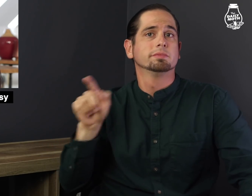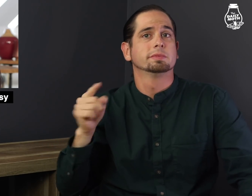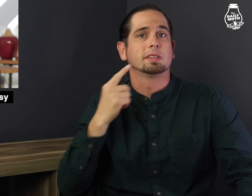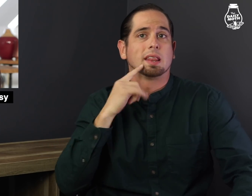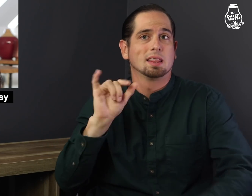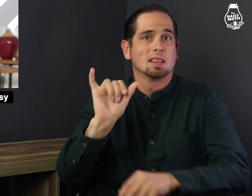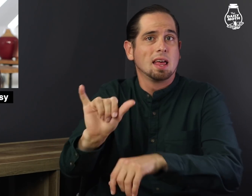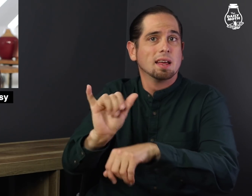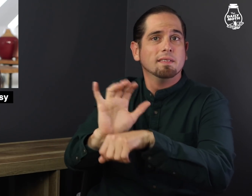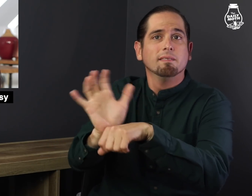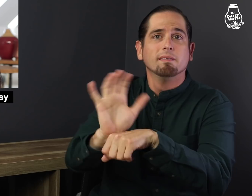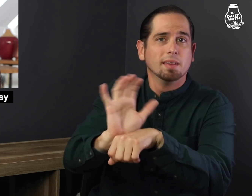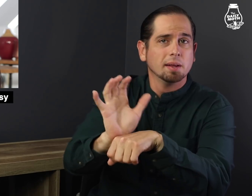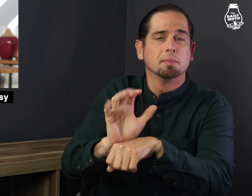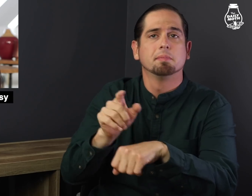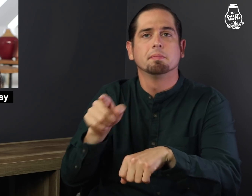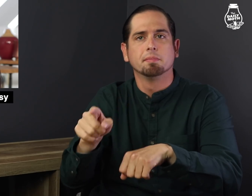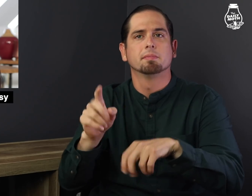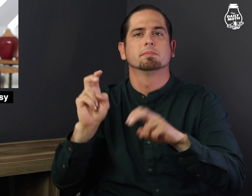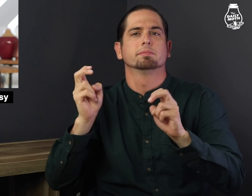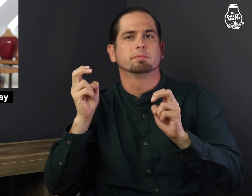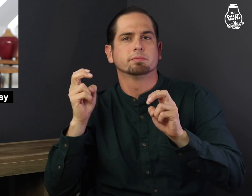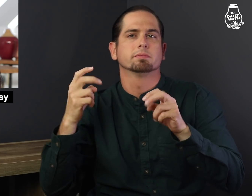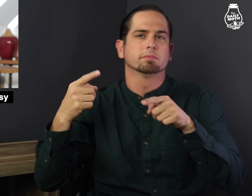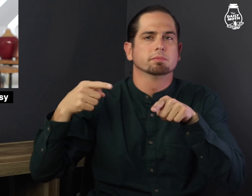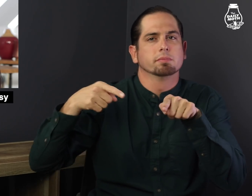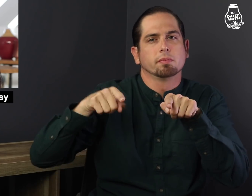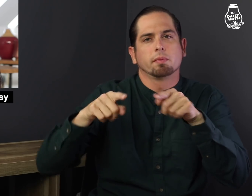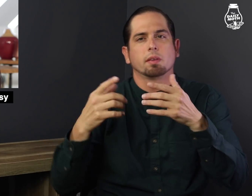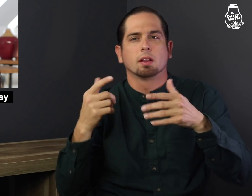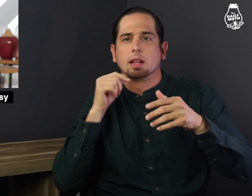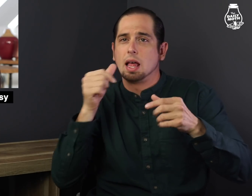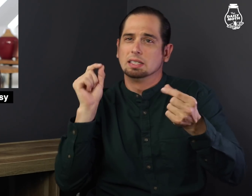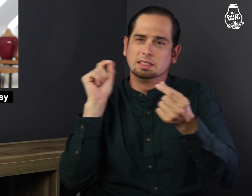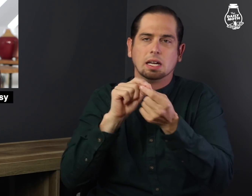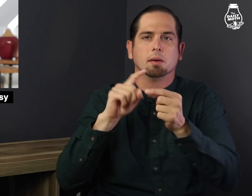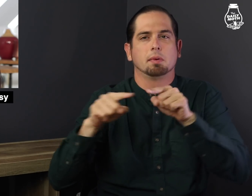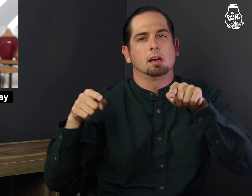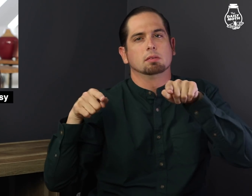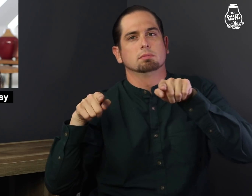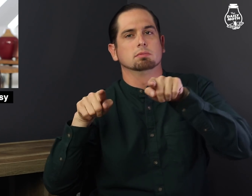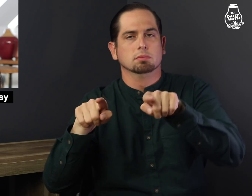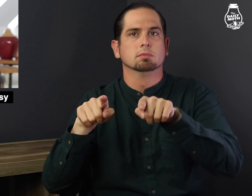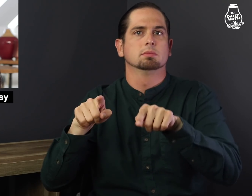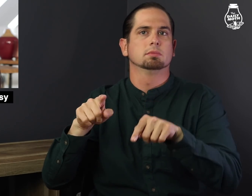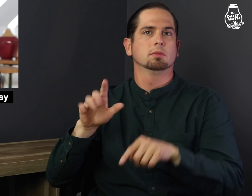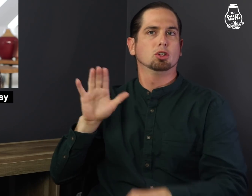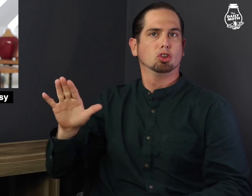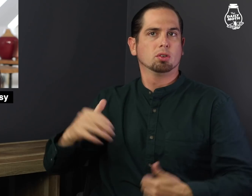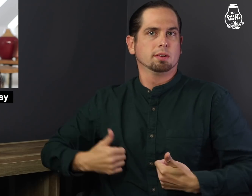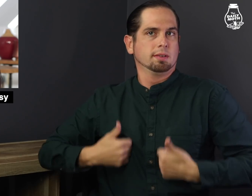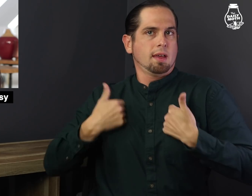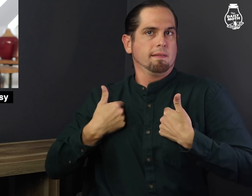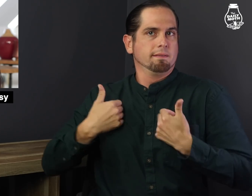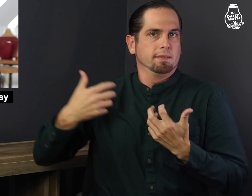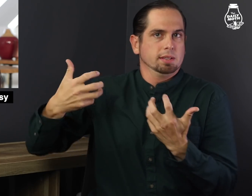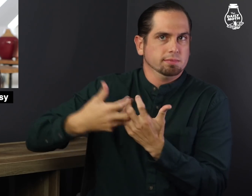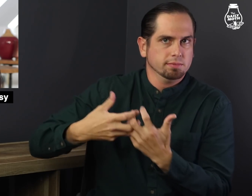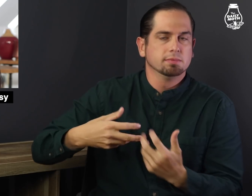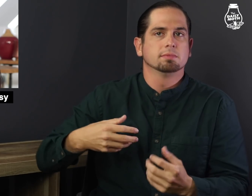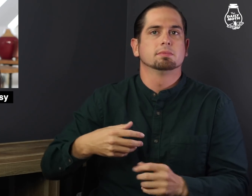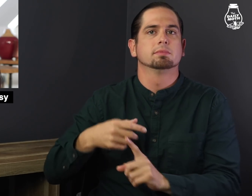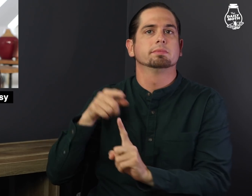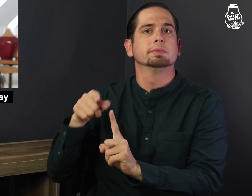She said the film is loosely based on her own life and